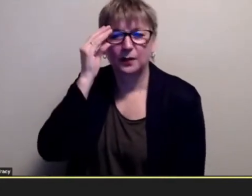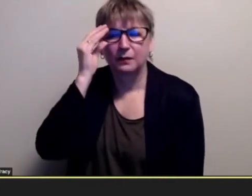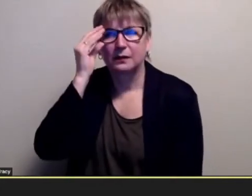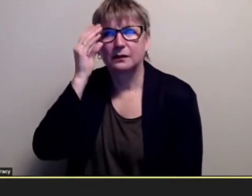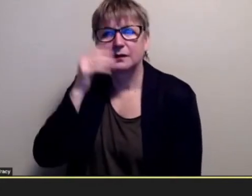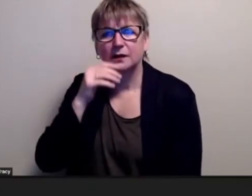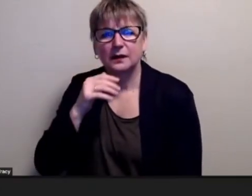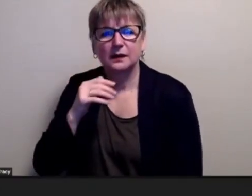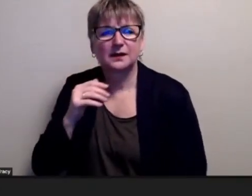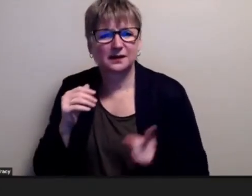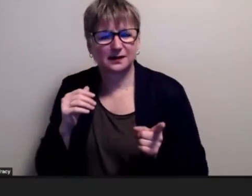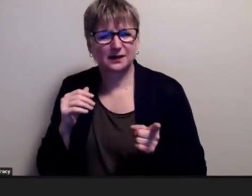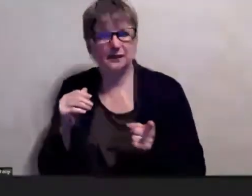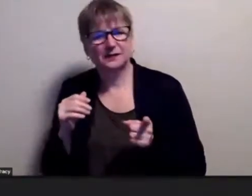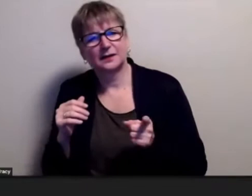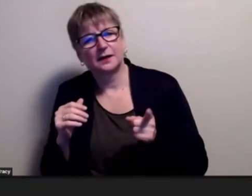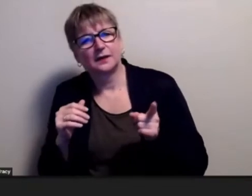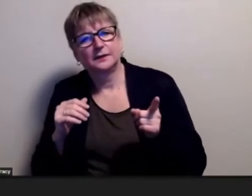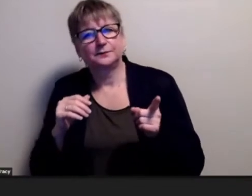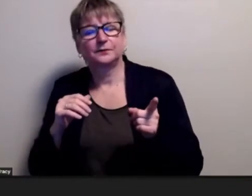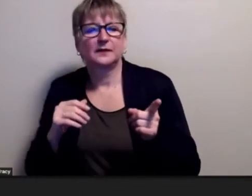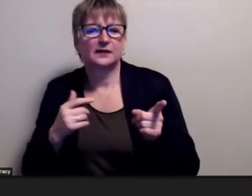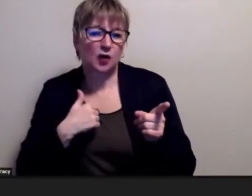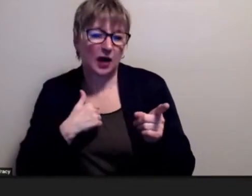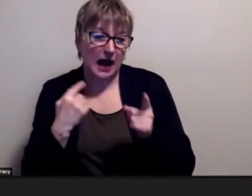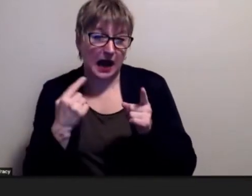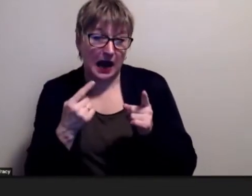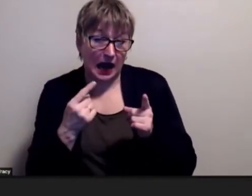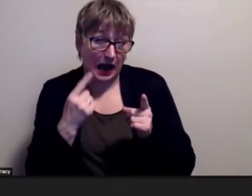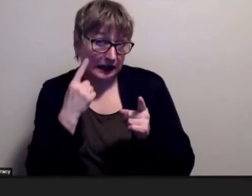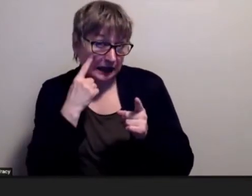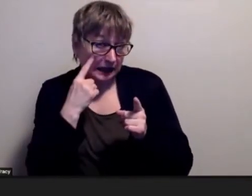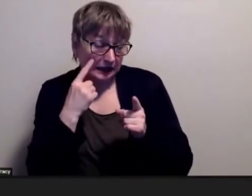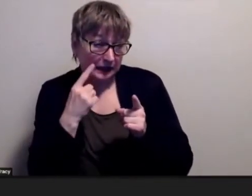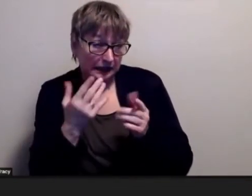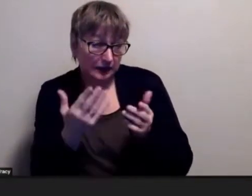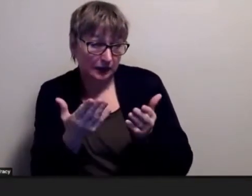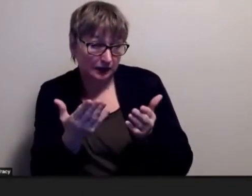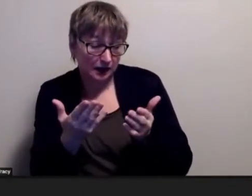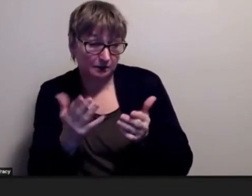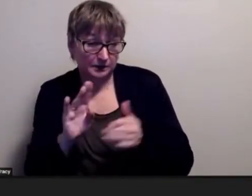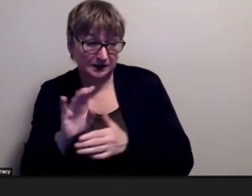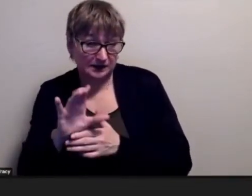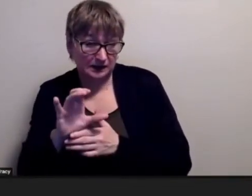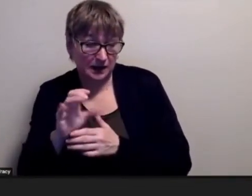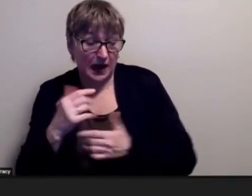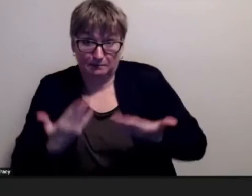yeah and i think that maybe what you're saying and then i'm online that could be wrong but you